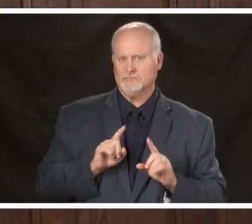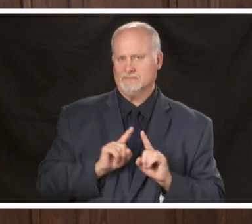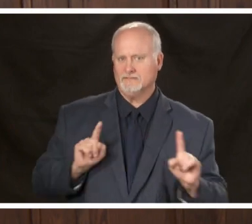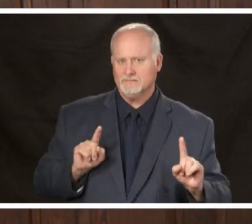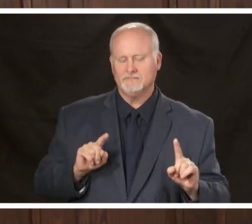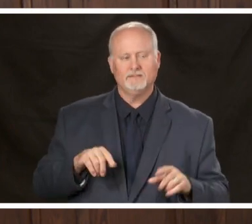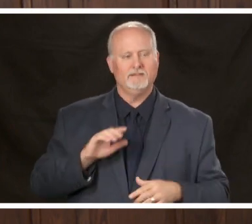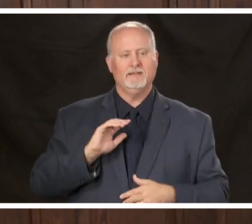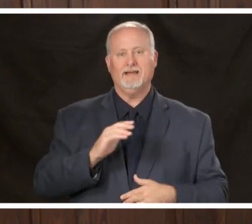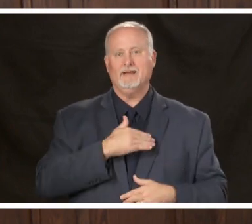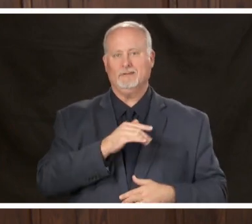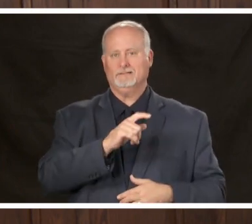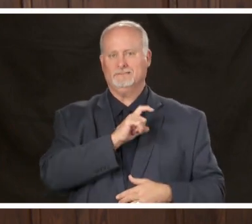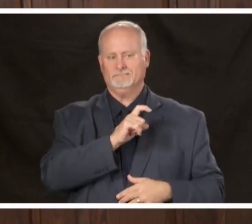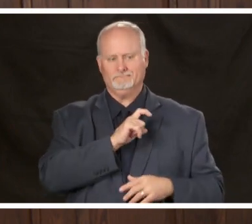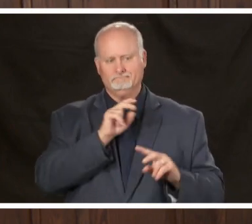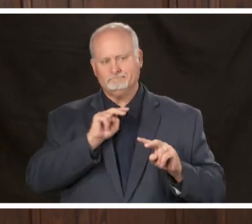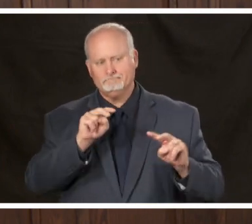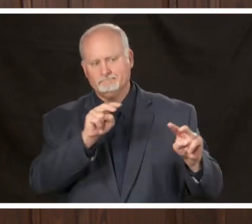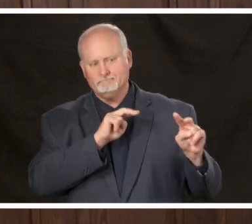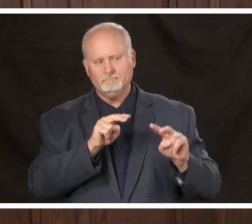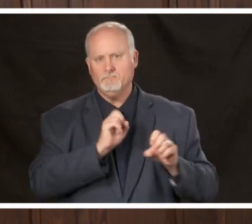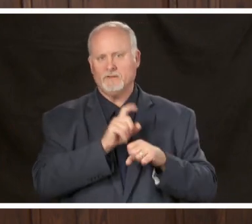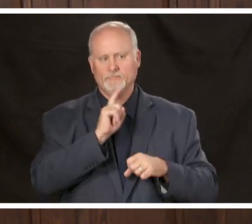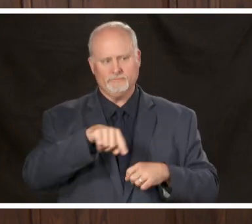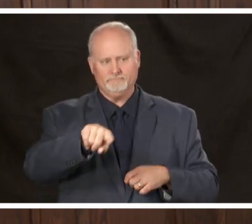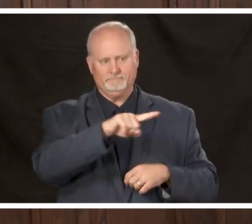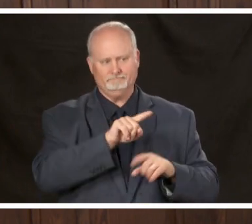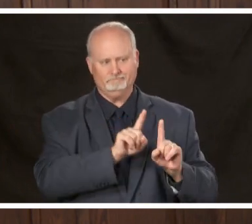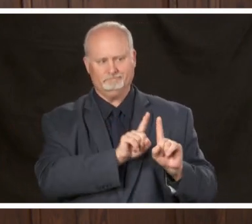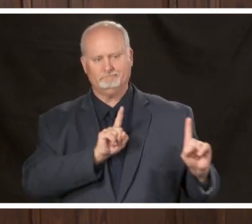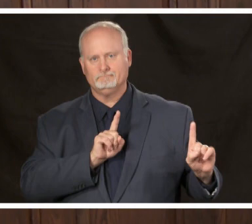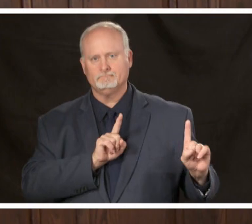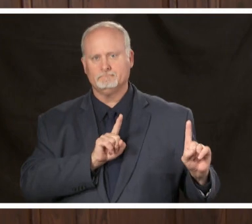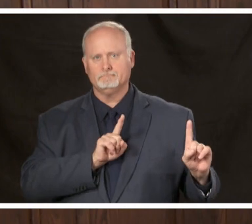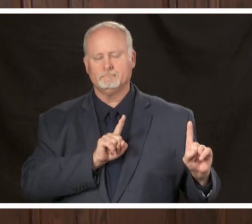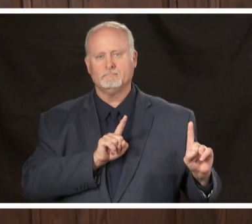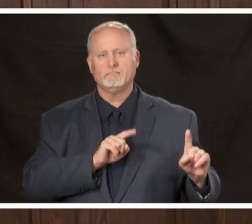work in the hallways making sure that we're practicing social distancing we